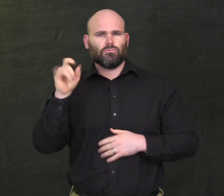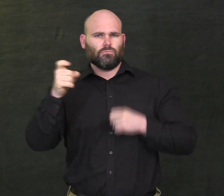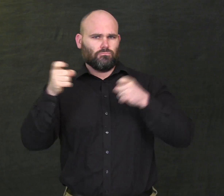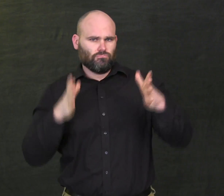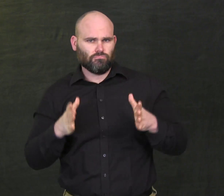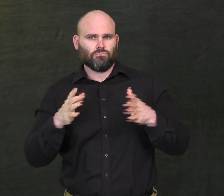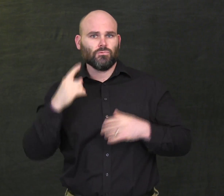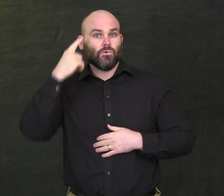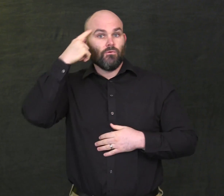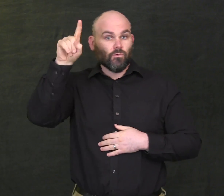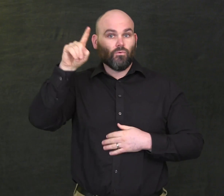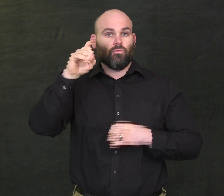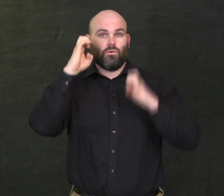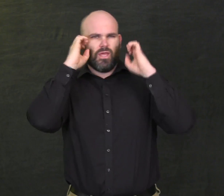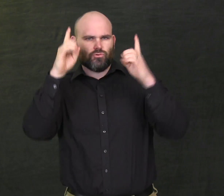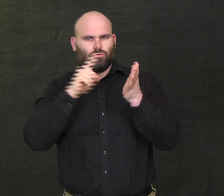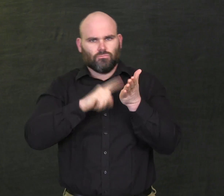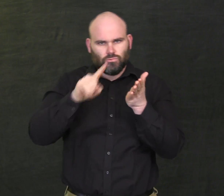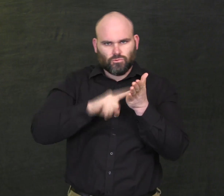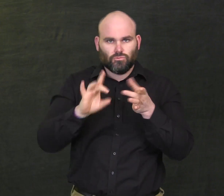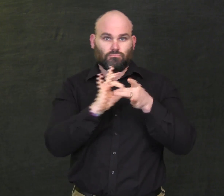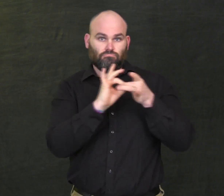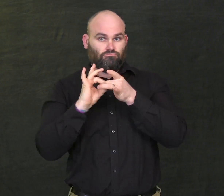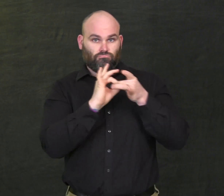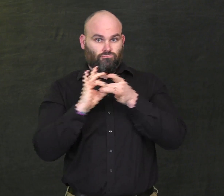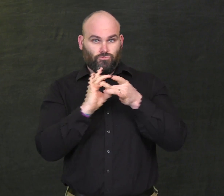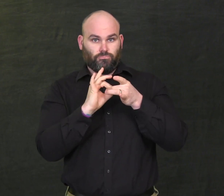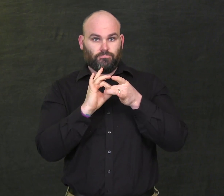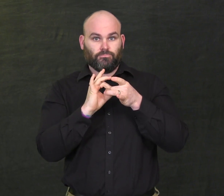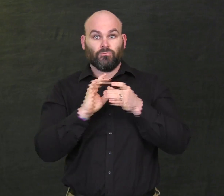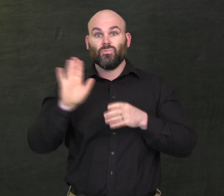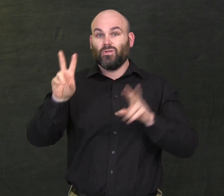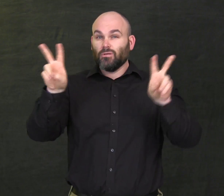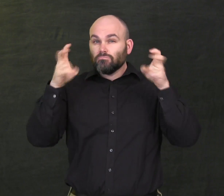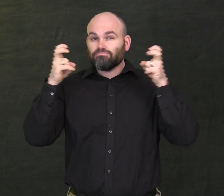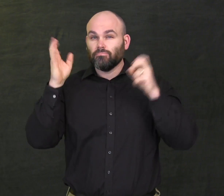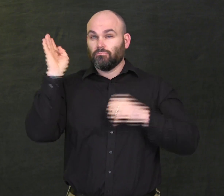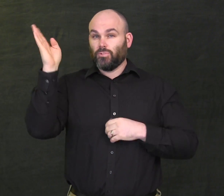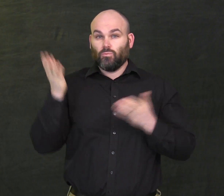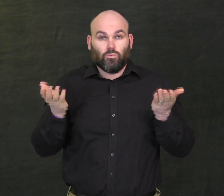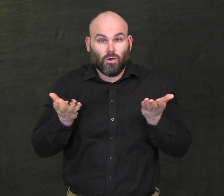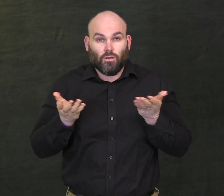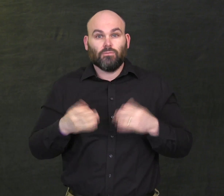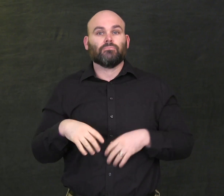and Director, Center for Education Research Partnerships His presentation is: